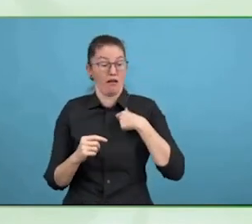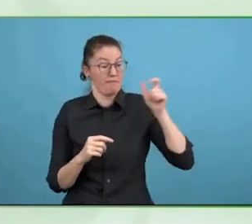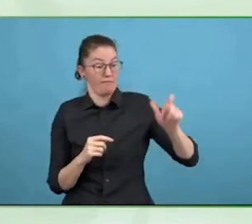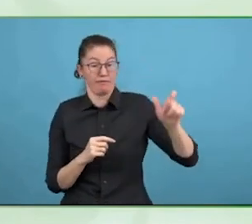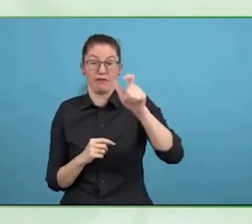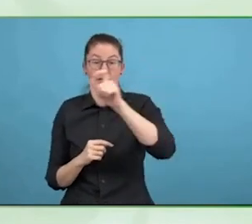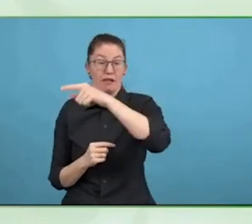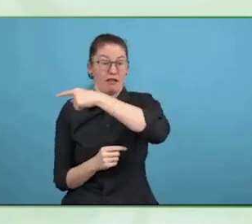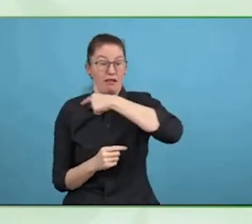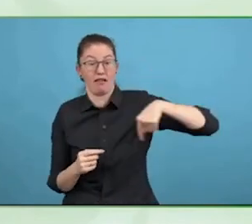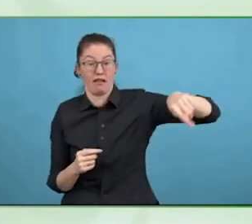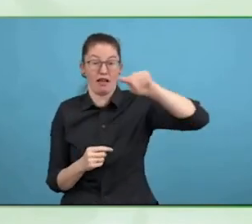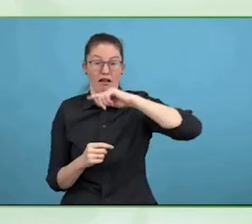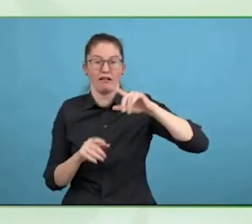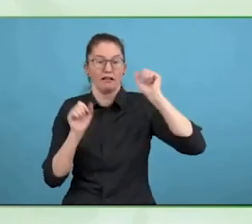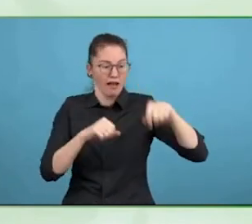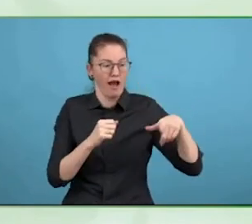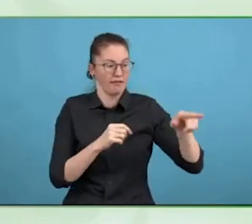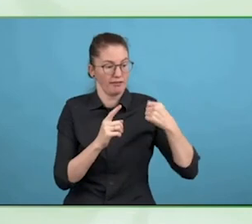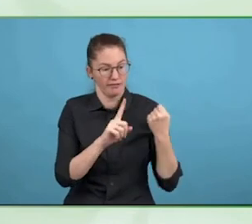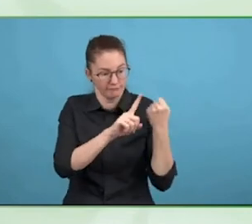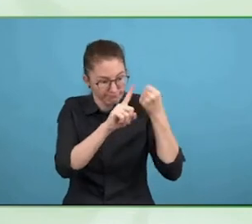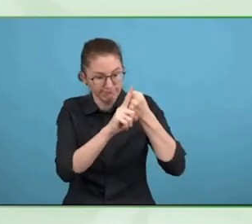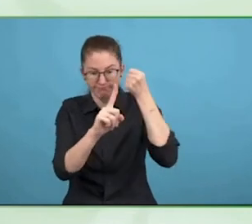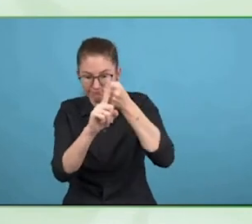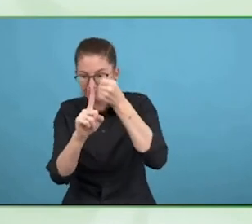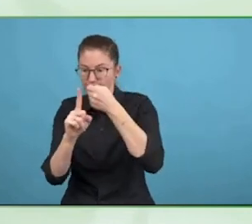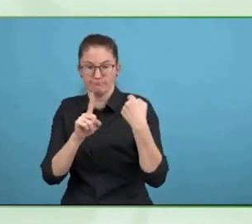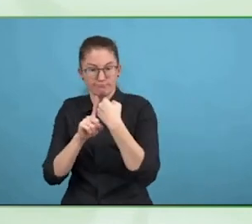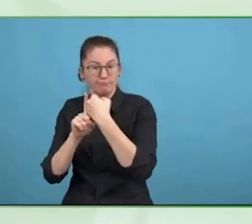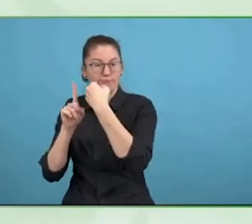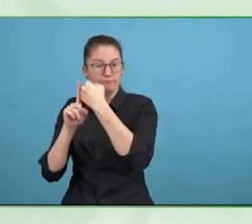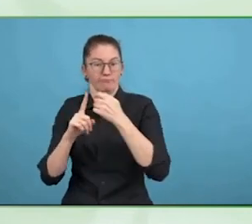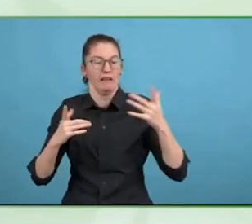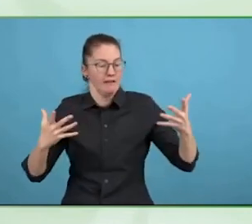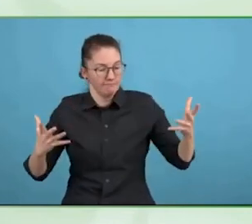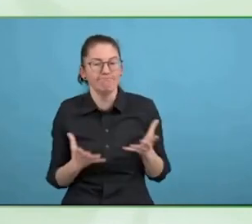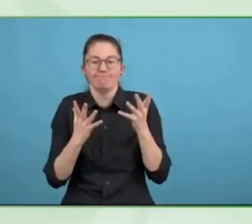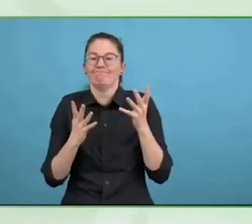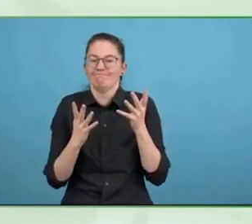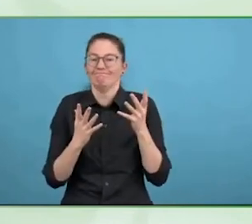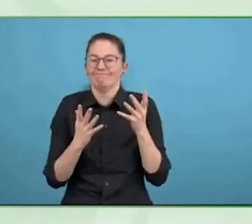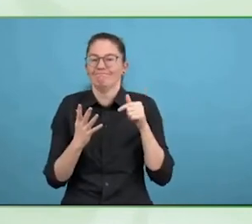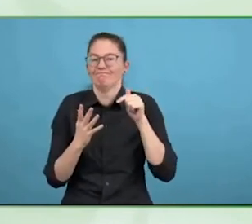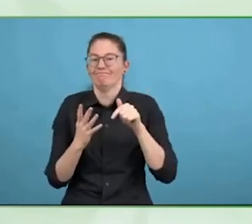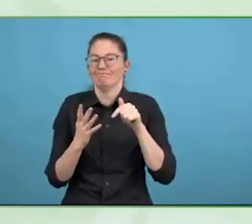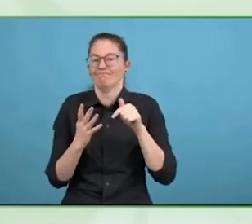Resources come up in each of my cases and so, for example, if a